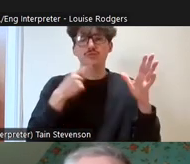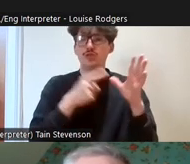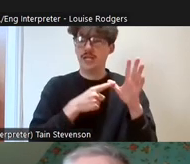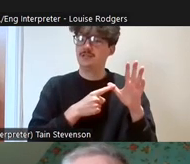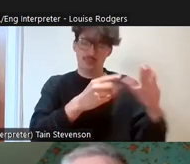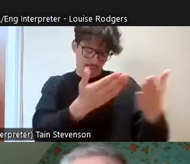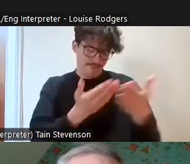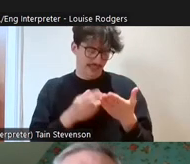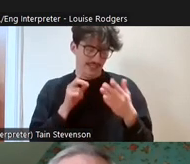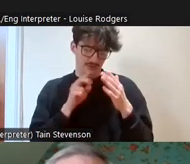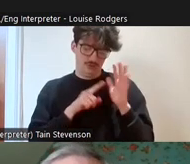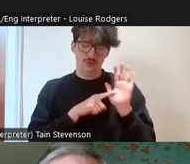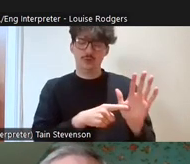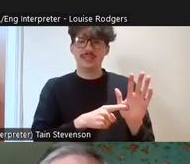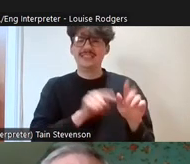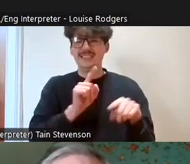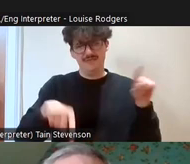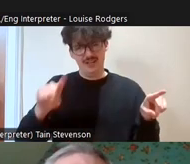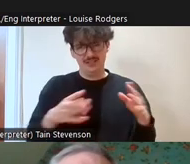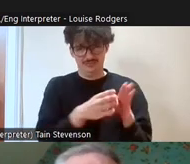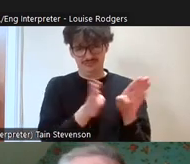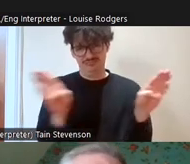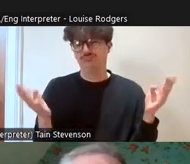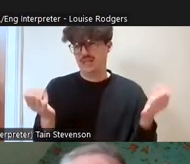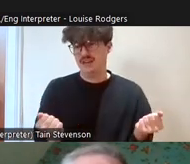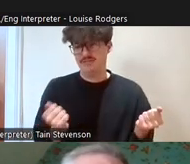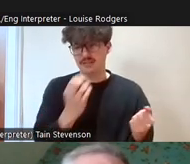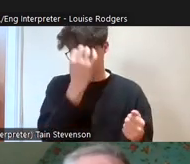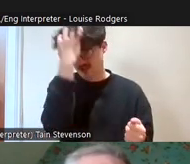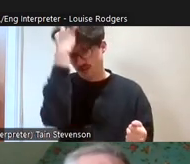things that are going on across the whole of Scotland and all the photos that are from last